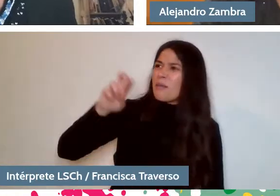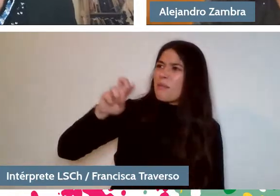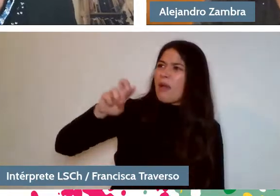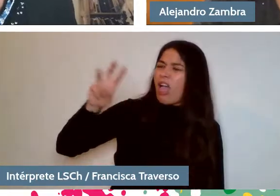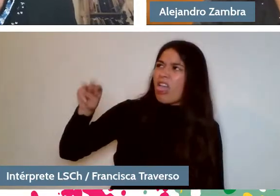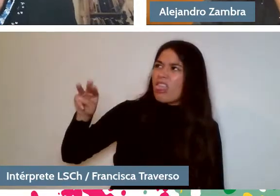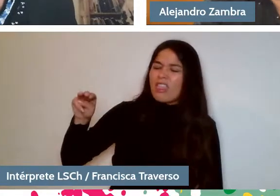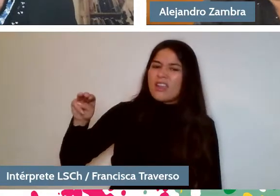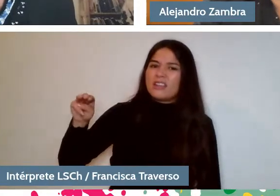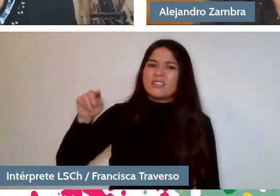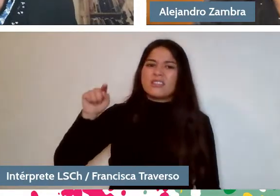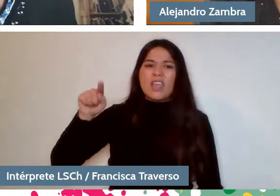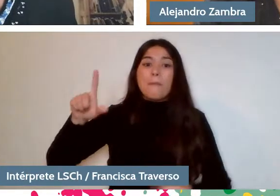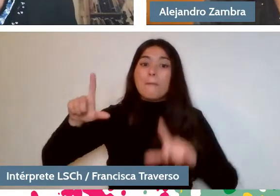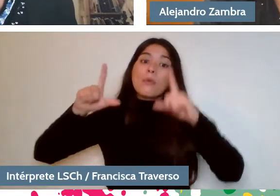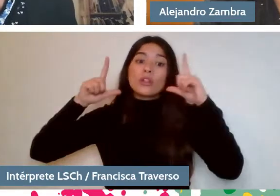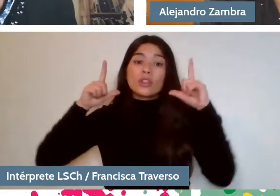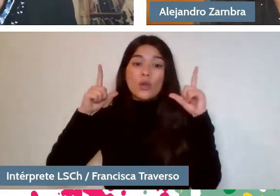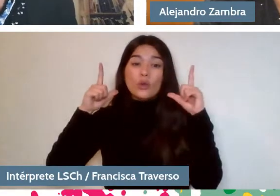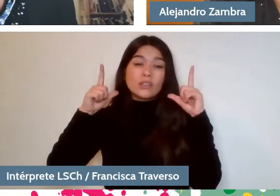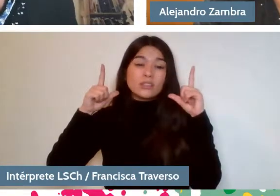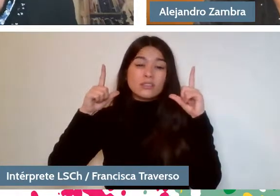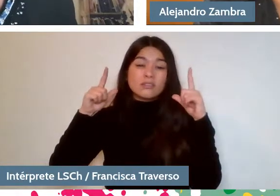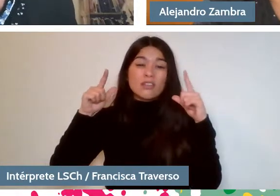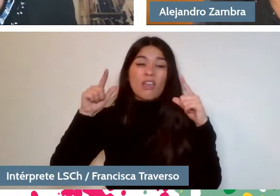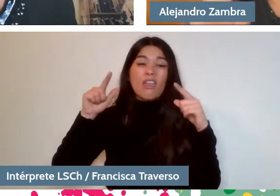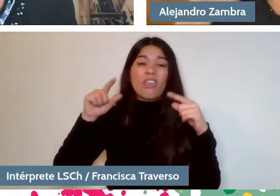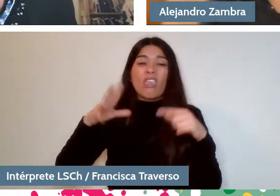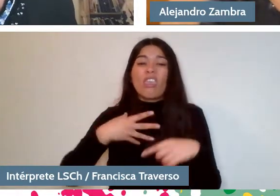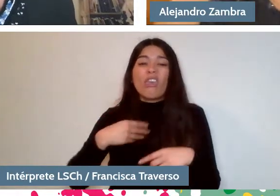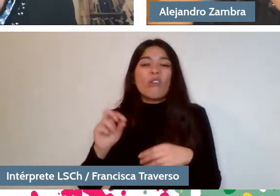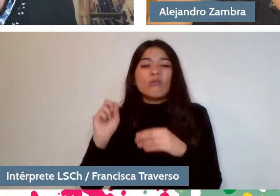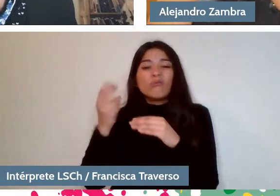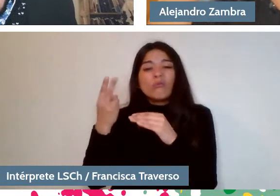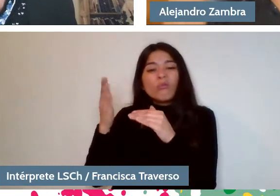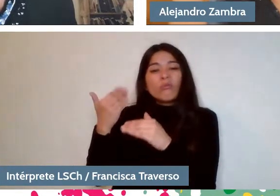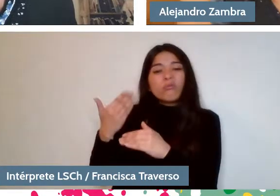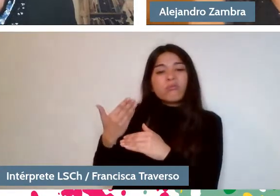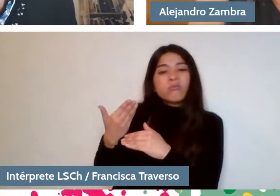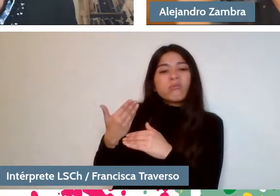and they were the secondary characters and related to their parents' stories in